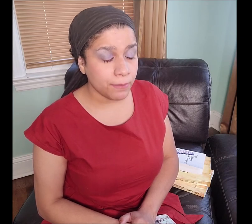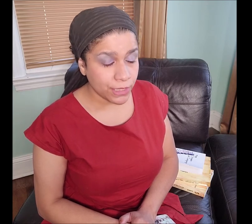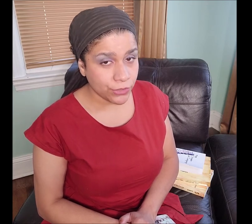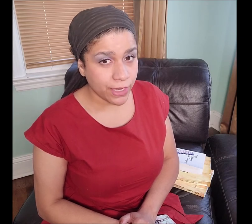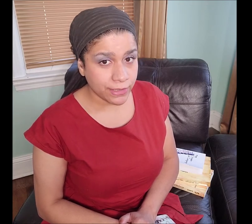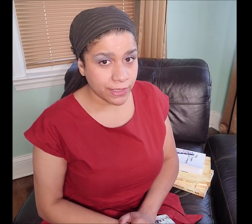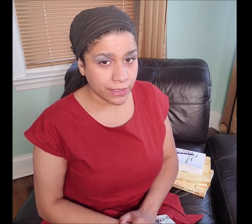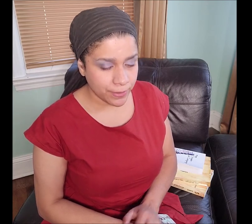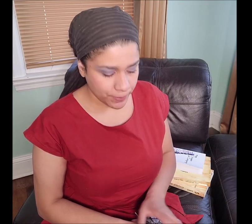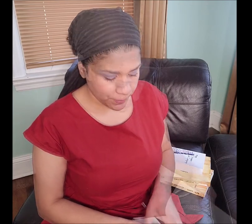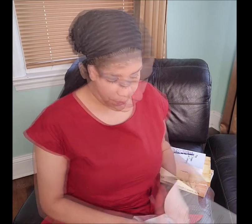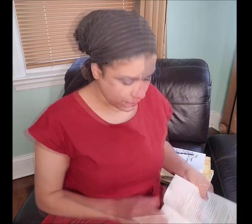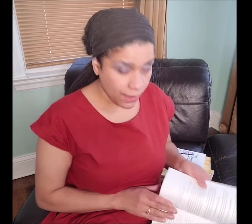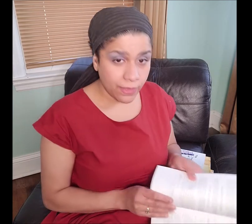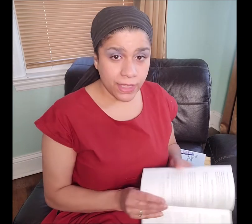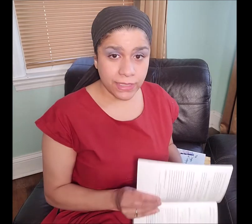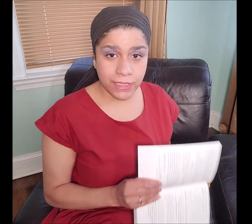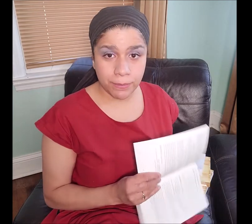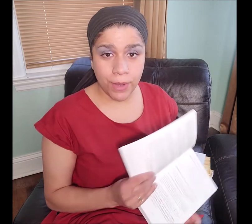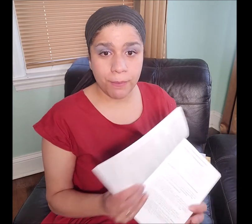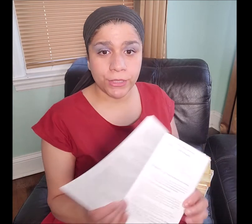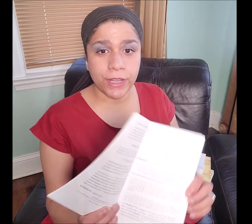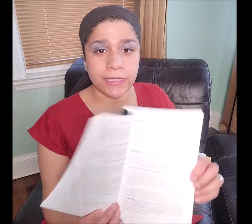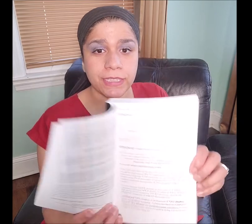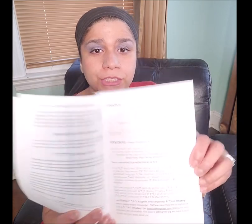mistranslated it. This is the proper translation.